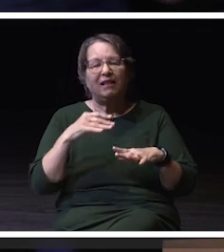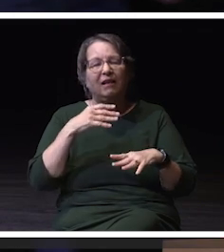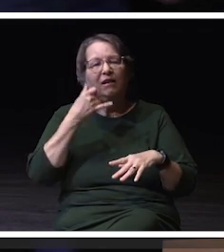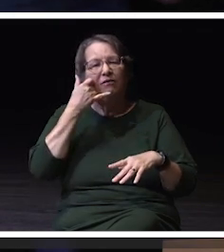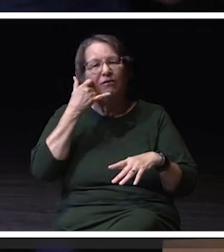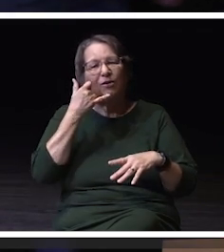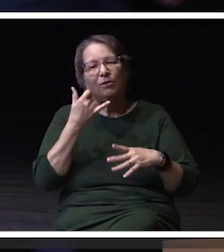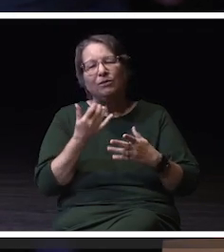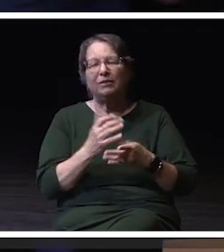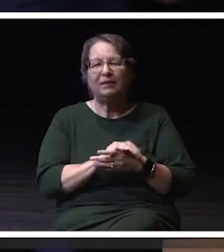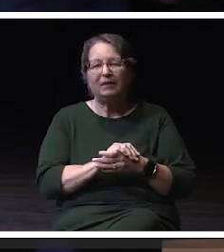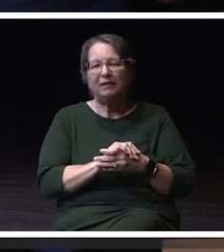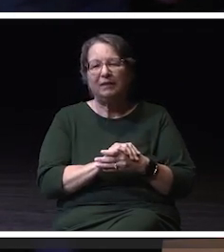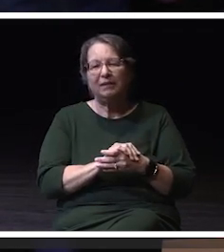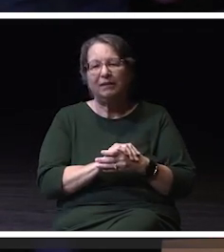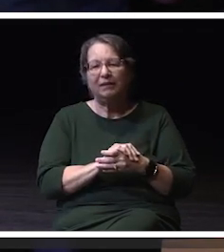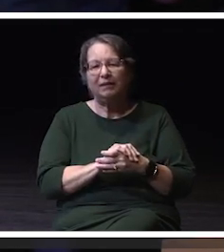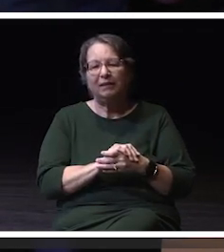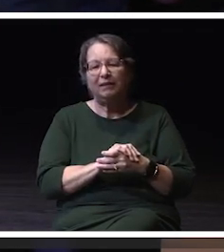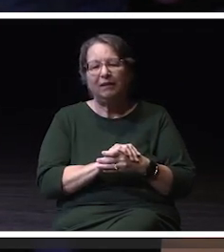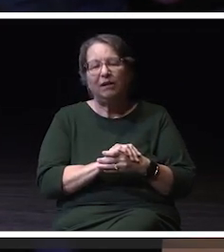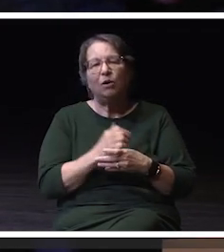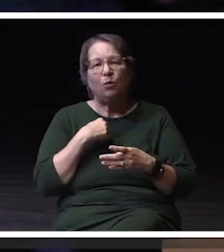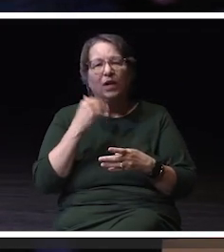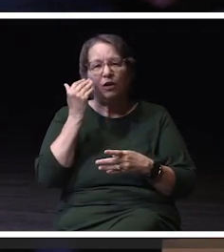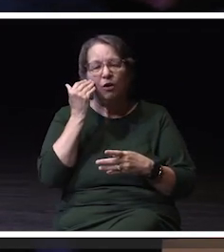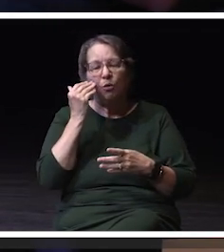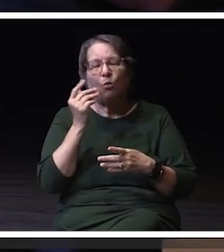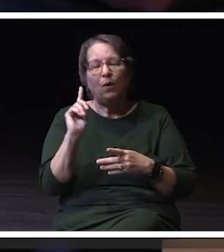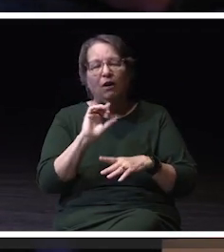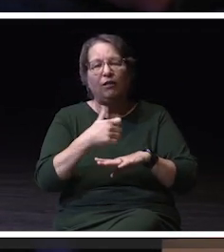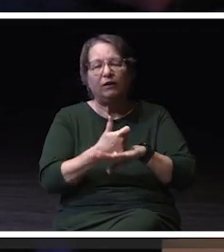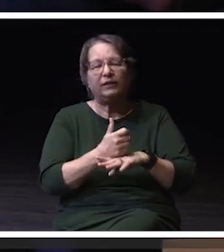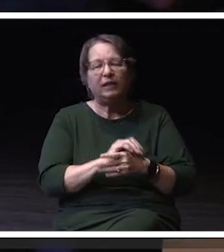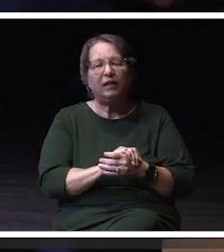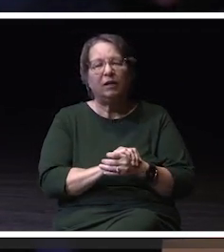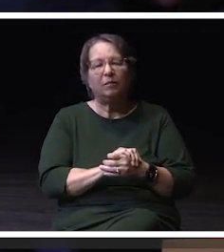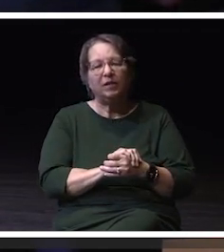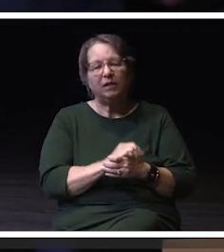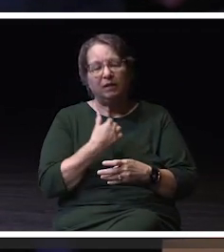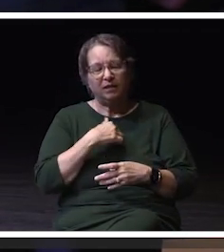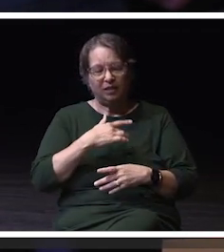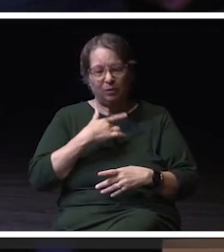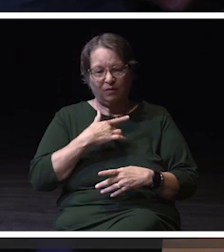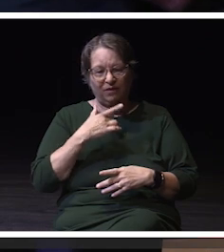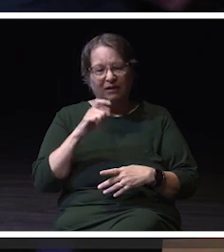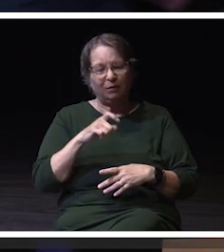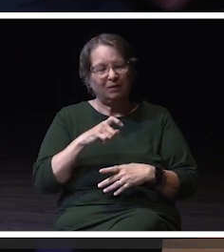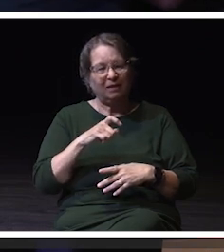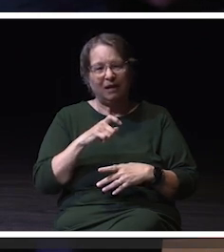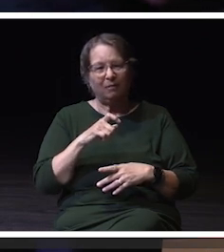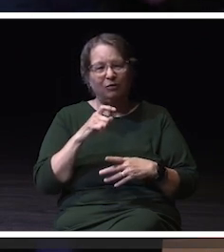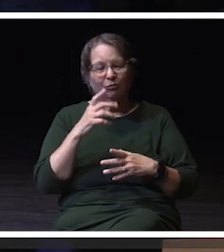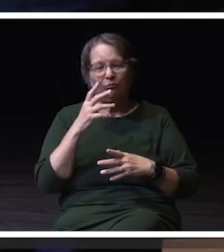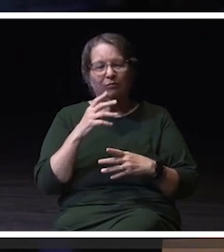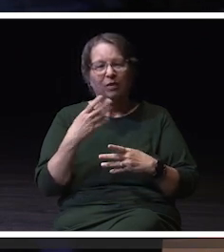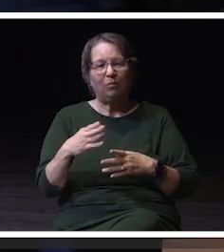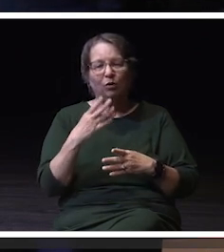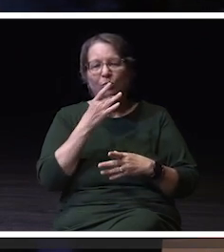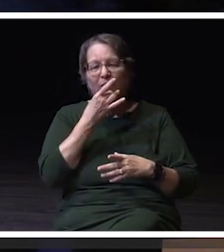are, will give you the location of where you are. So we we felt it was time to to move away from those. Other aspects of the committee,